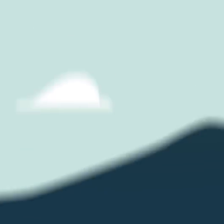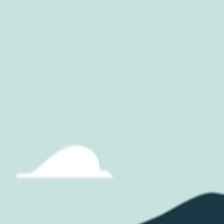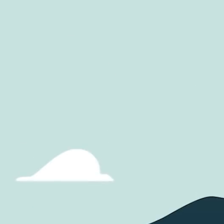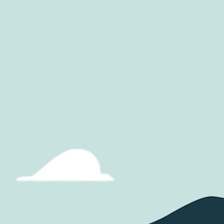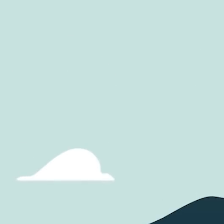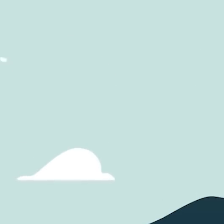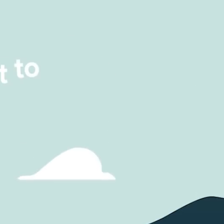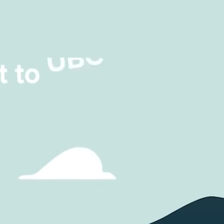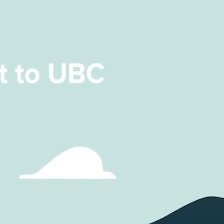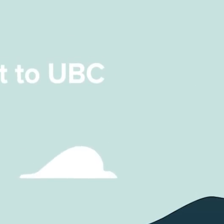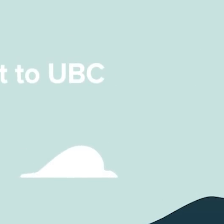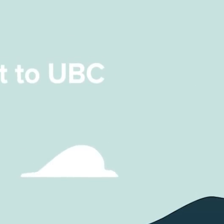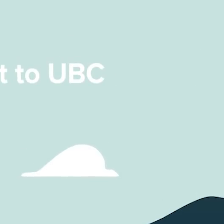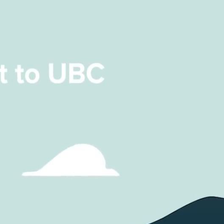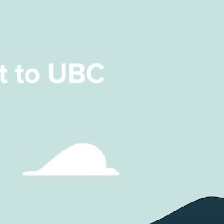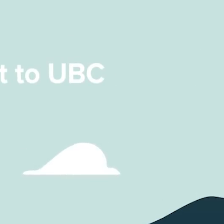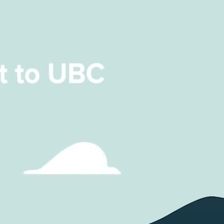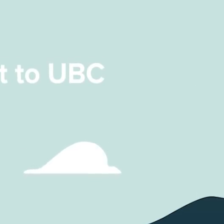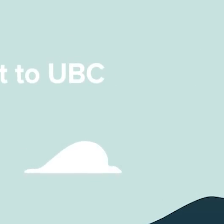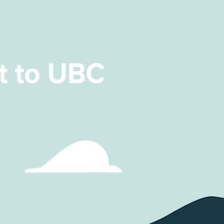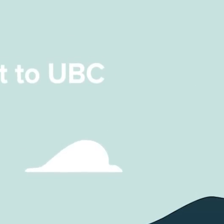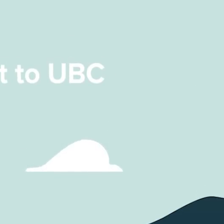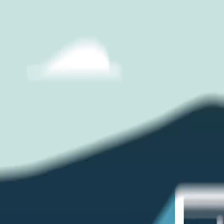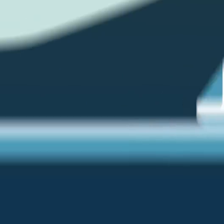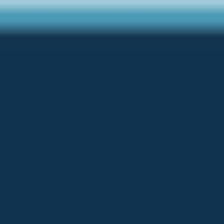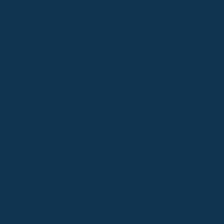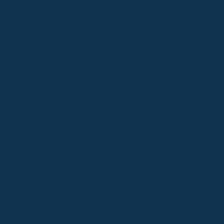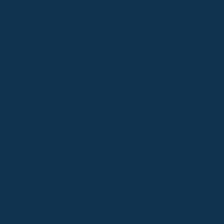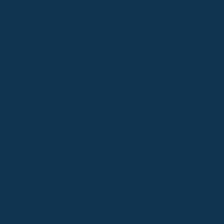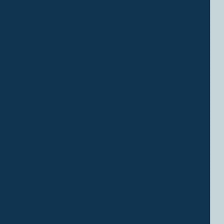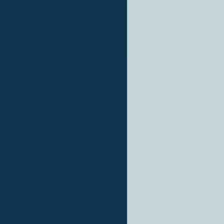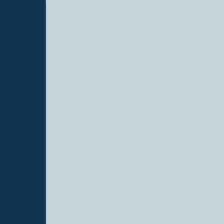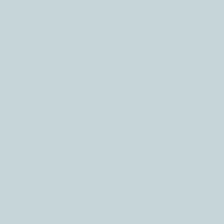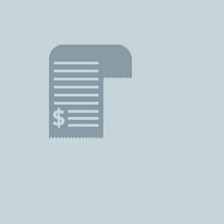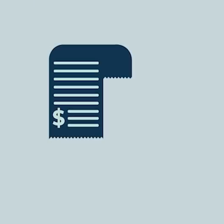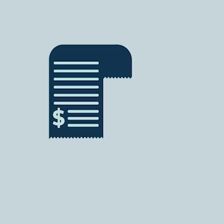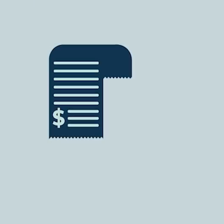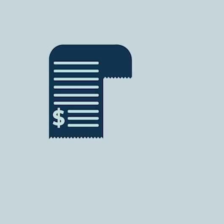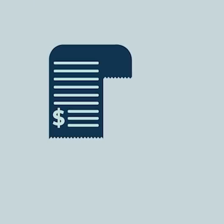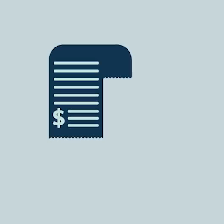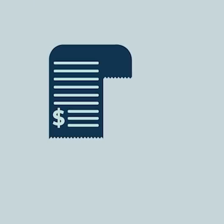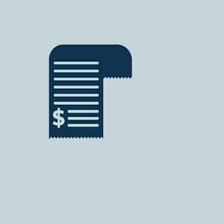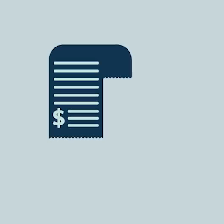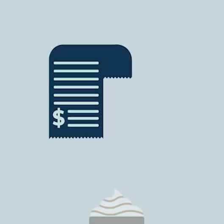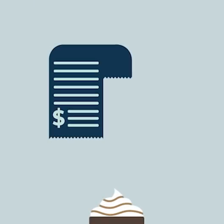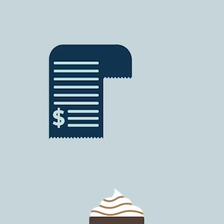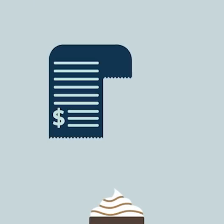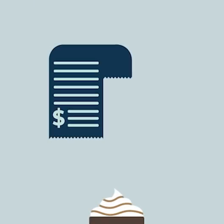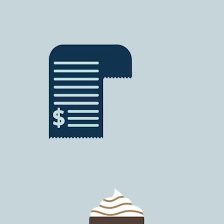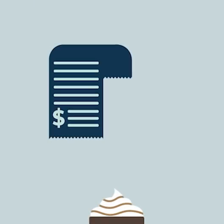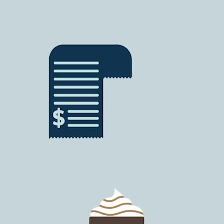and brought affordable student transit to UBC. The AMS is funded through student fees and revenue from our businesses.